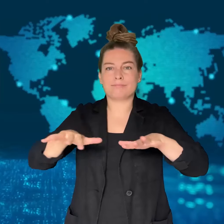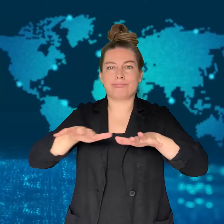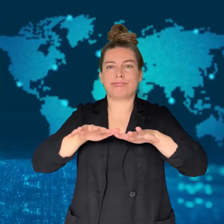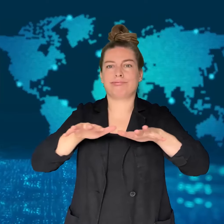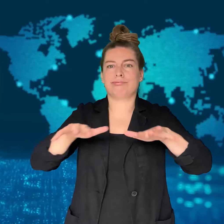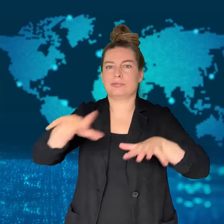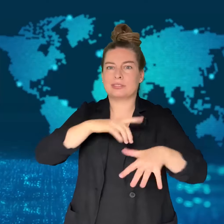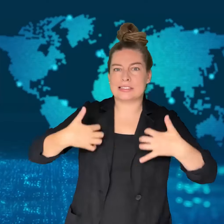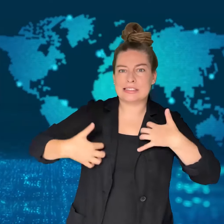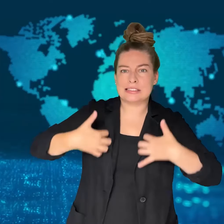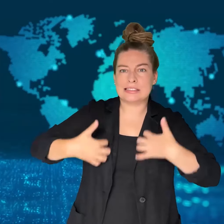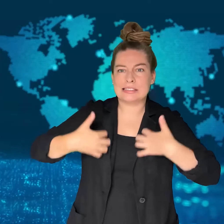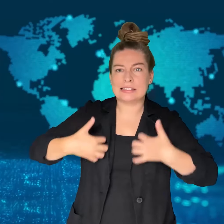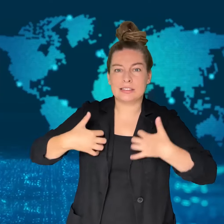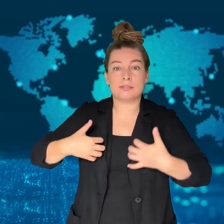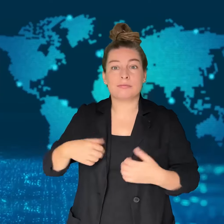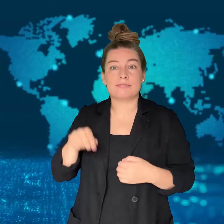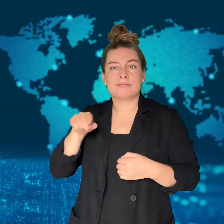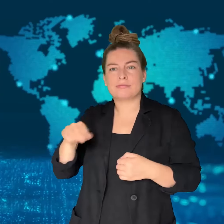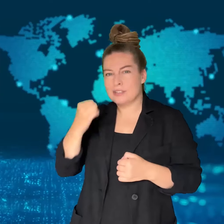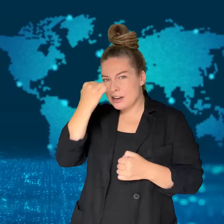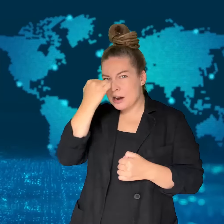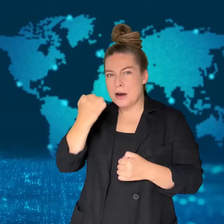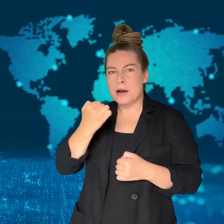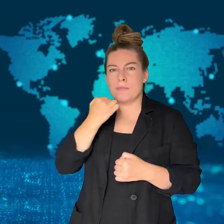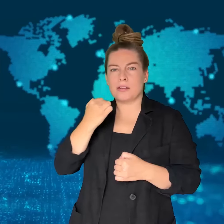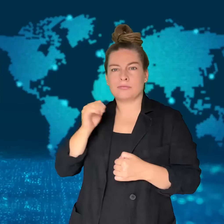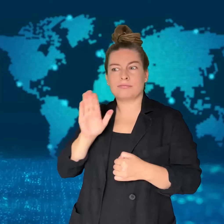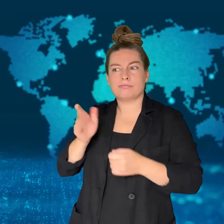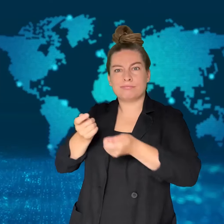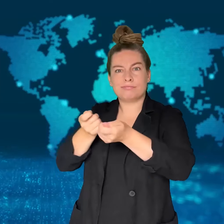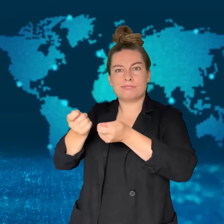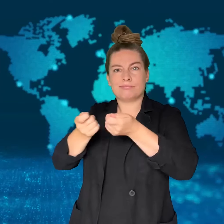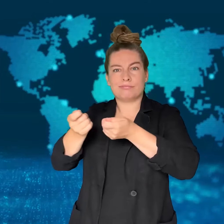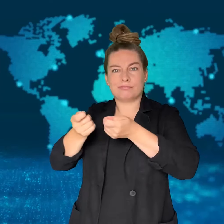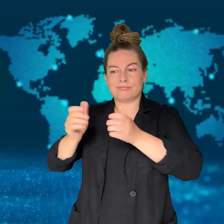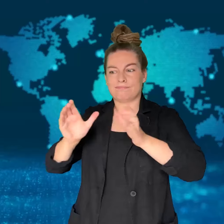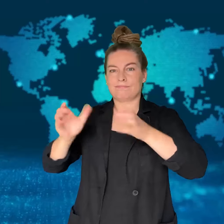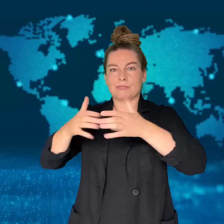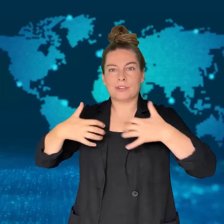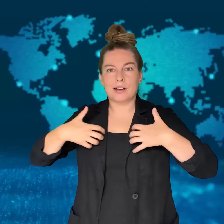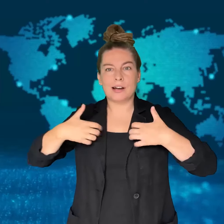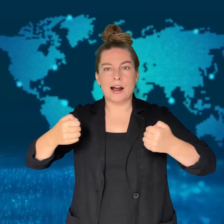on a school in Gaza.